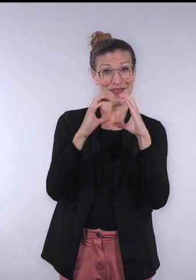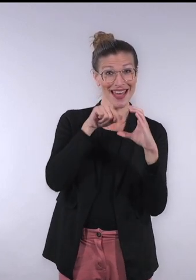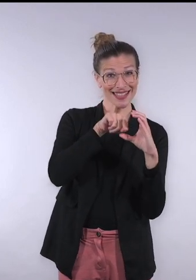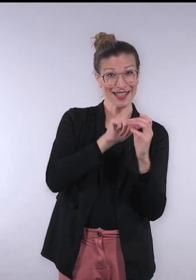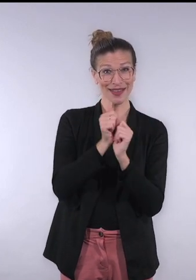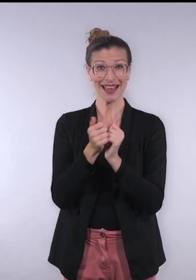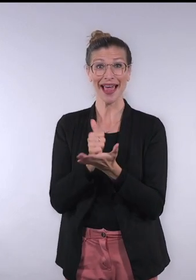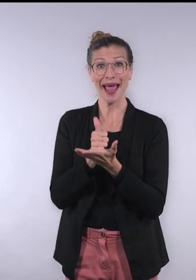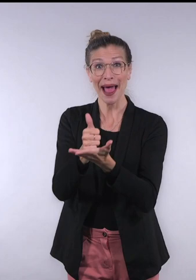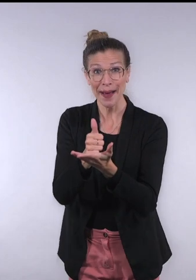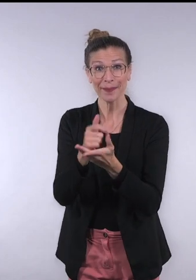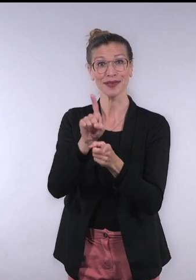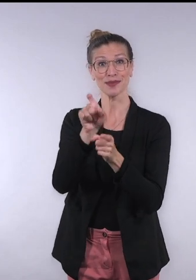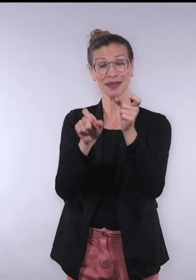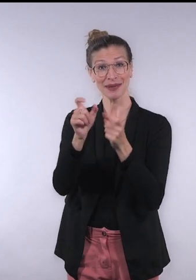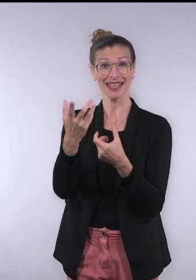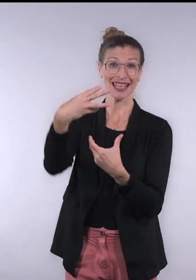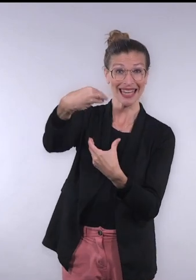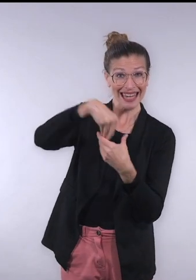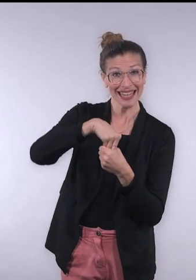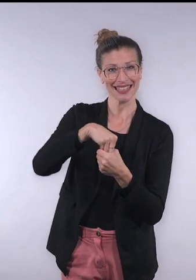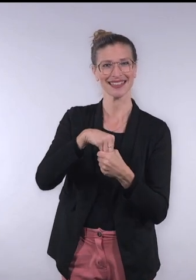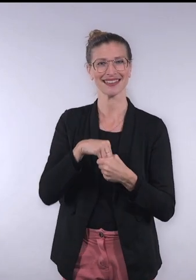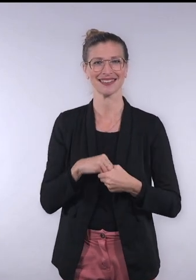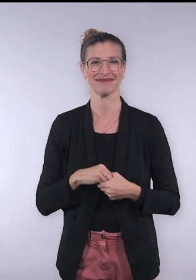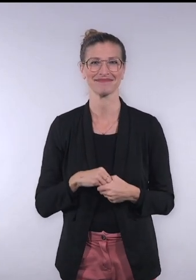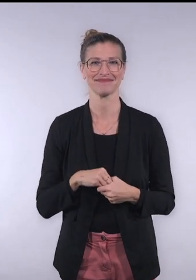and be communicated with and help inclusion.